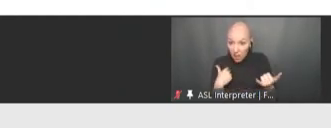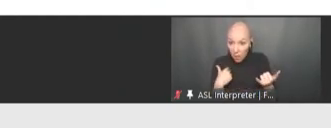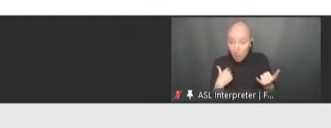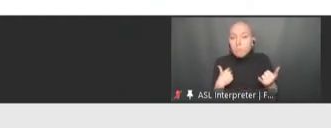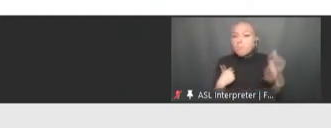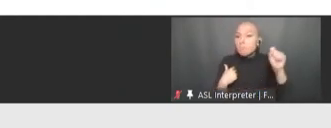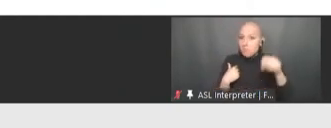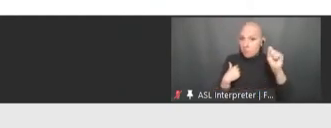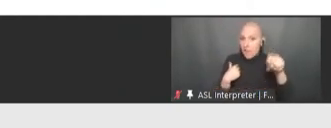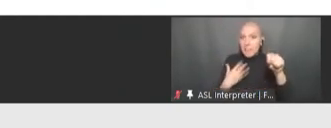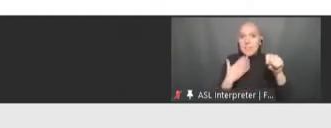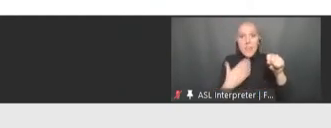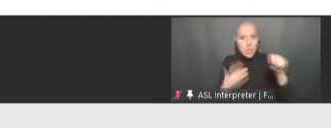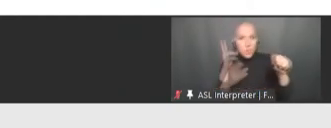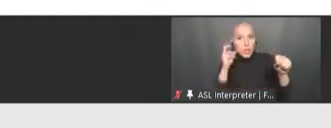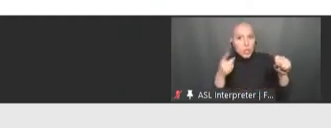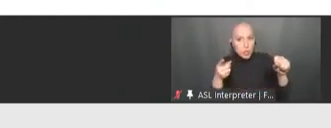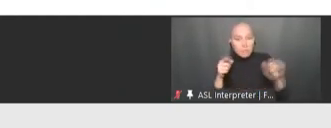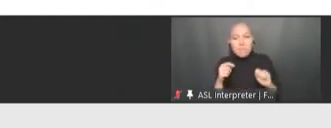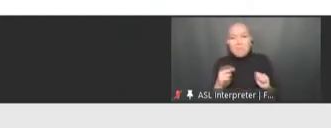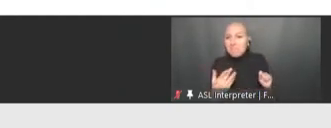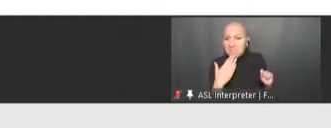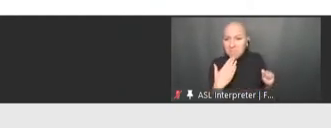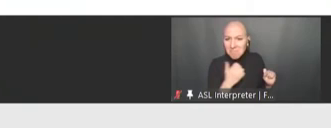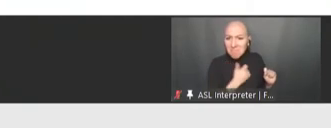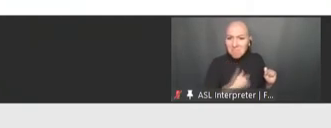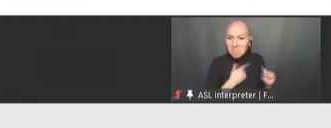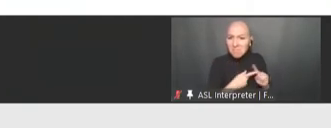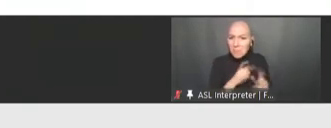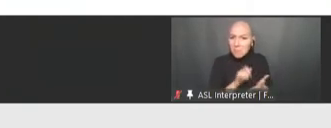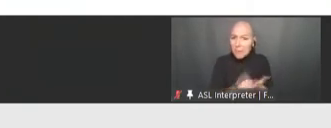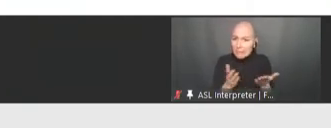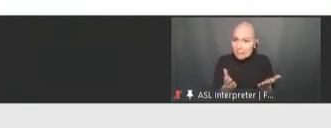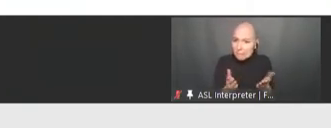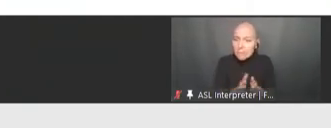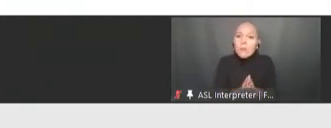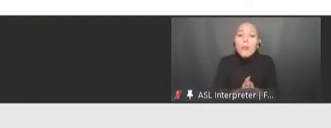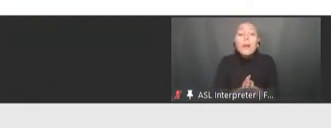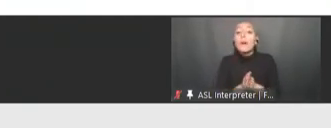Alejandro Cravioto: Thank you. Sorry about that. The other thing that is needed and is clear